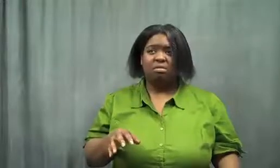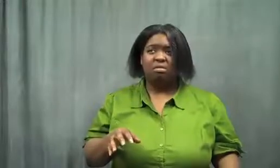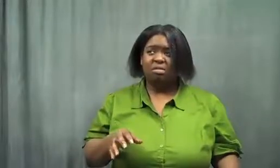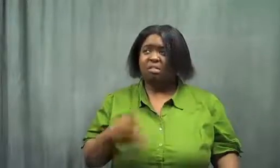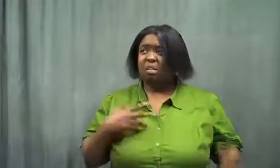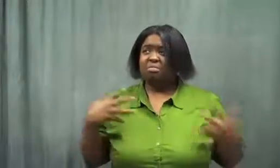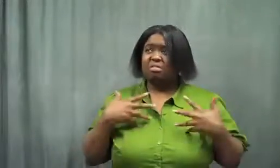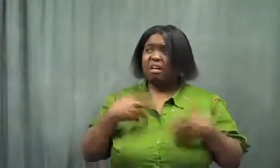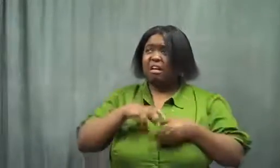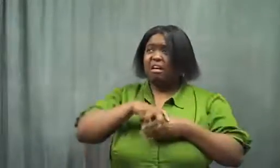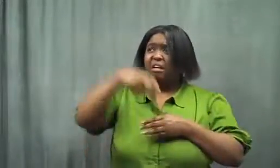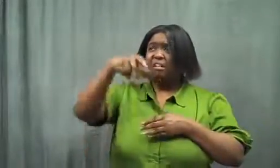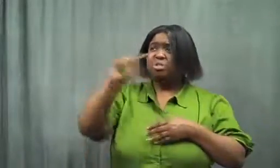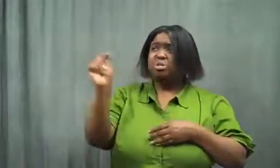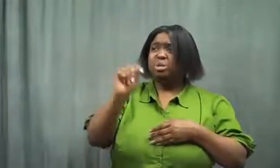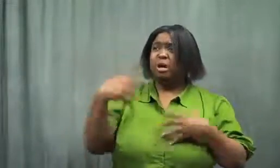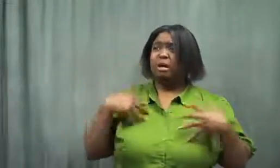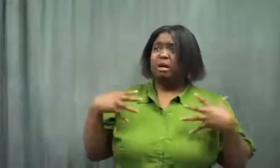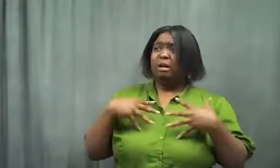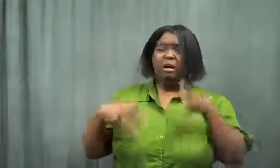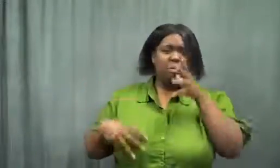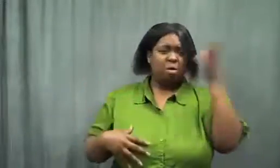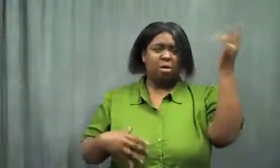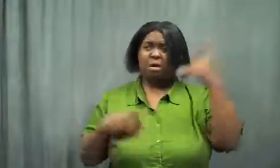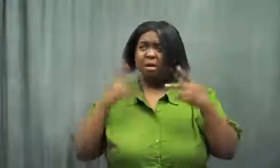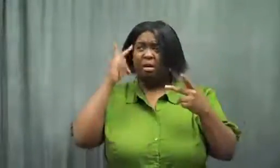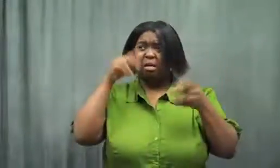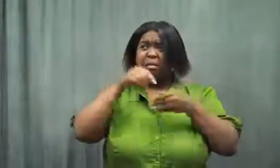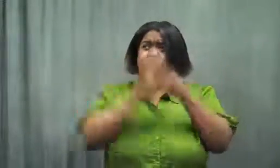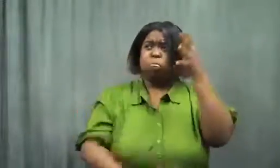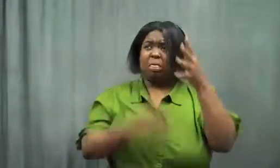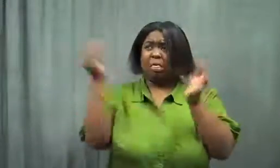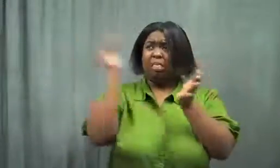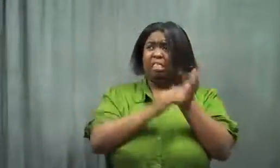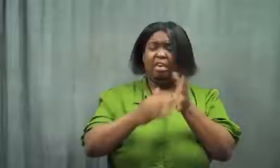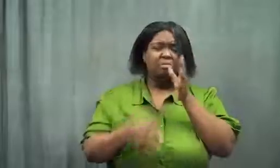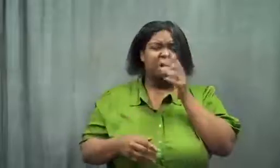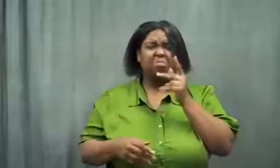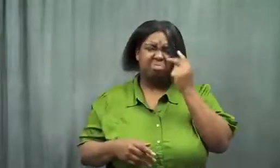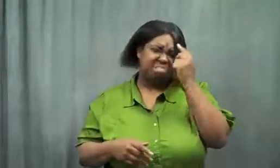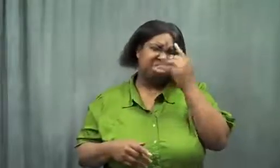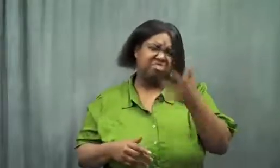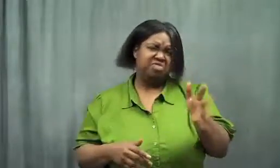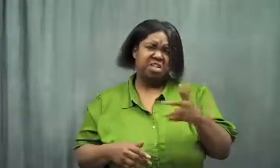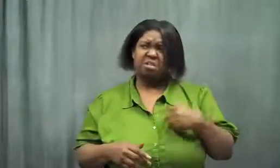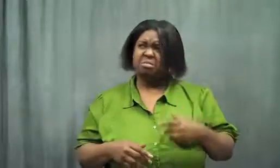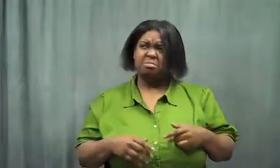I told my mother I was scared to get up, there might be more! She said, "I think you're finished."